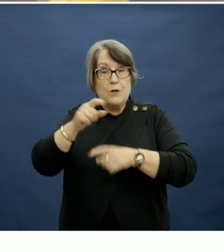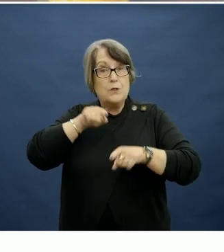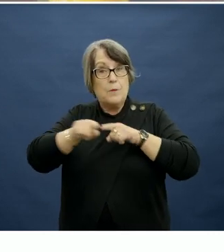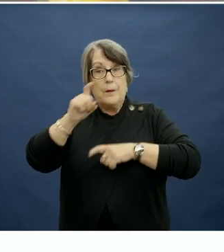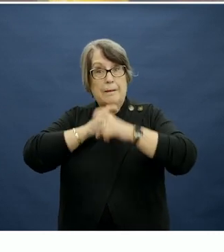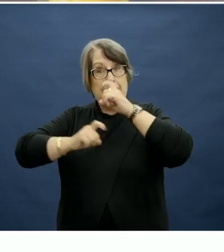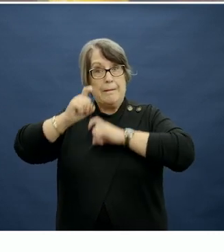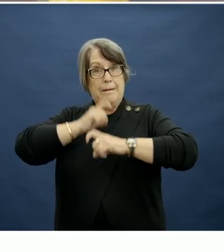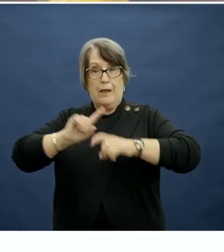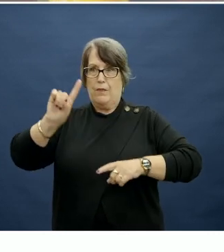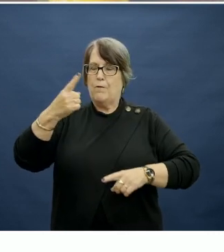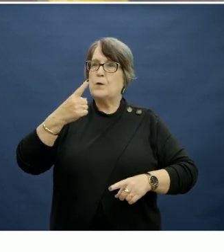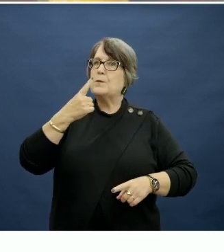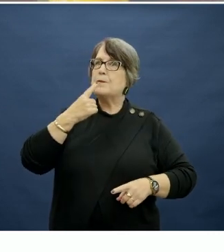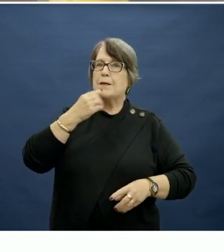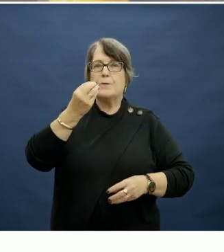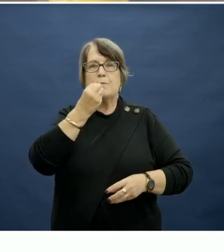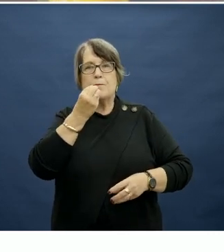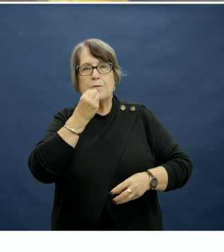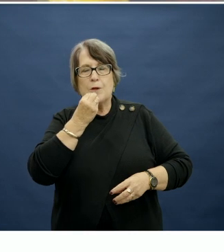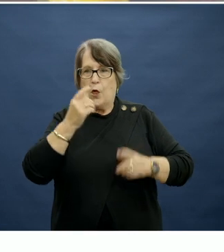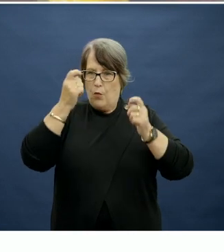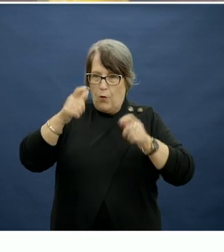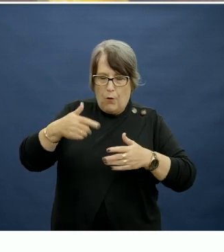sort of first taste of foods and in those early years.